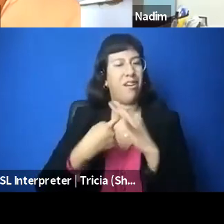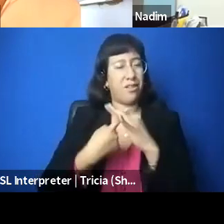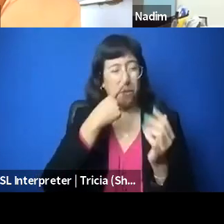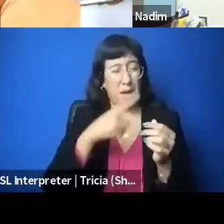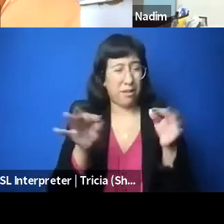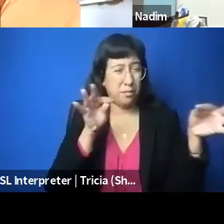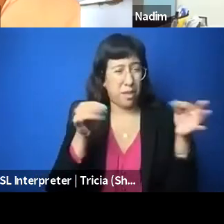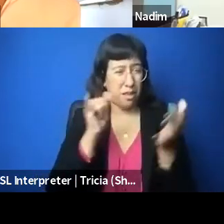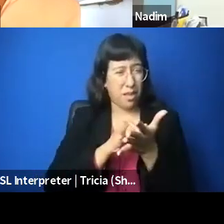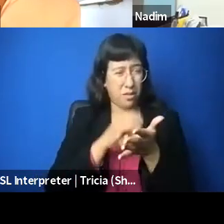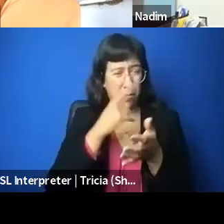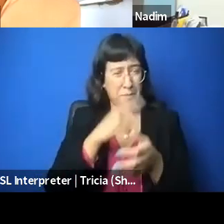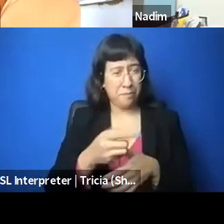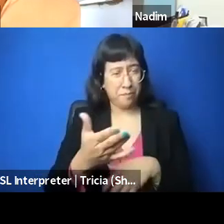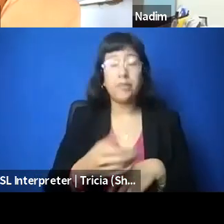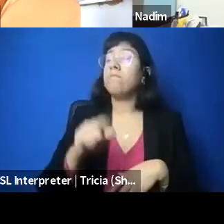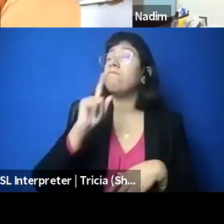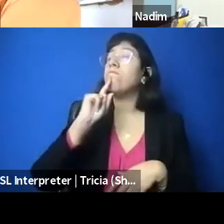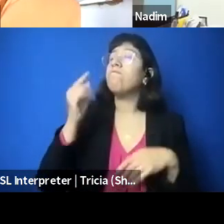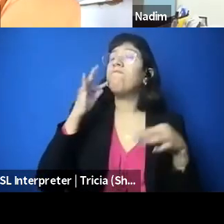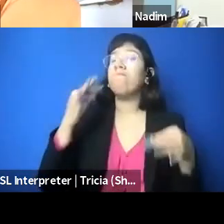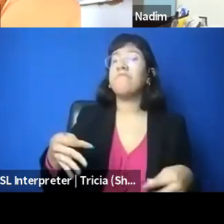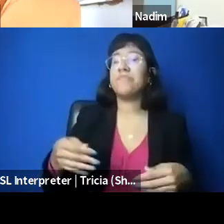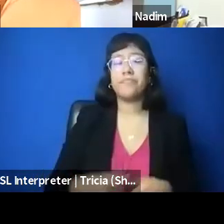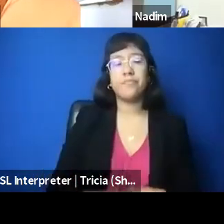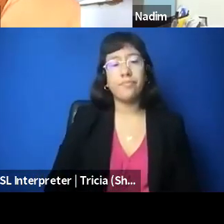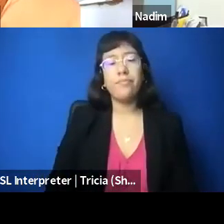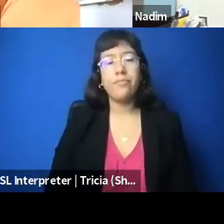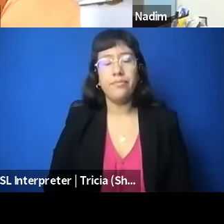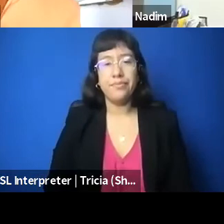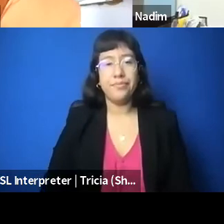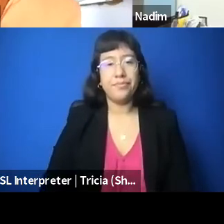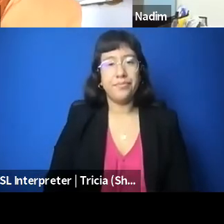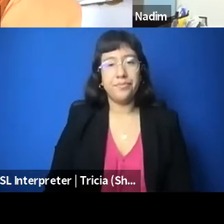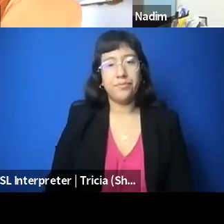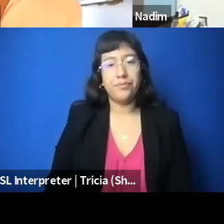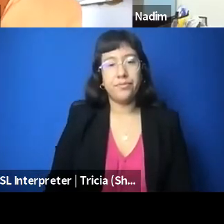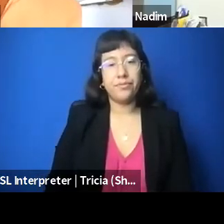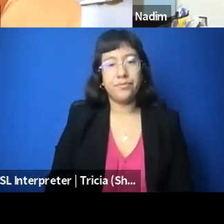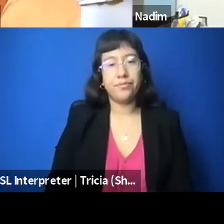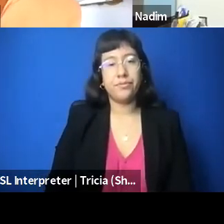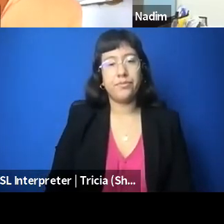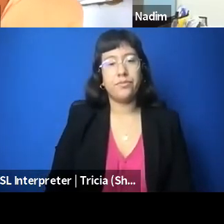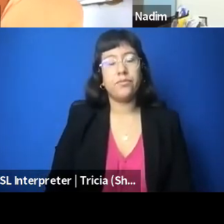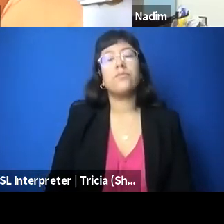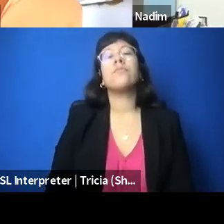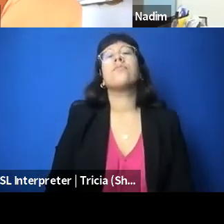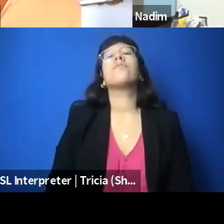So, you know, one way we sort of recently went on the offensive along those lines